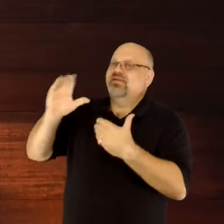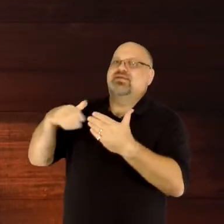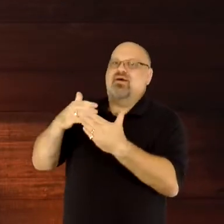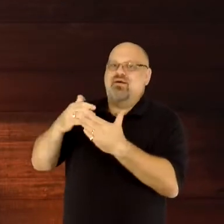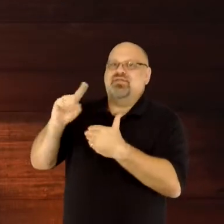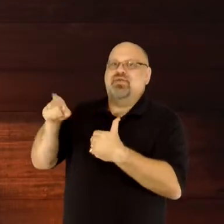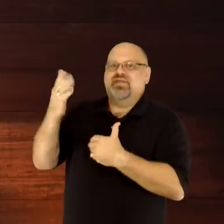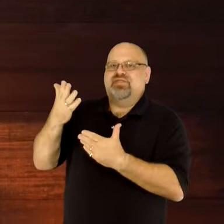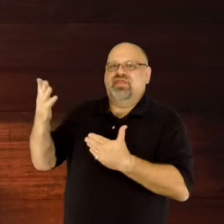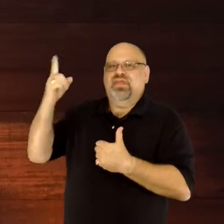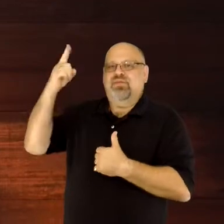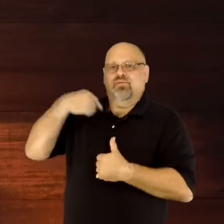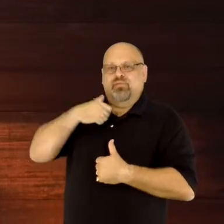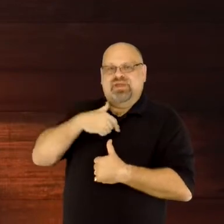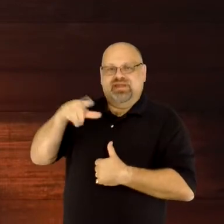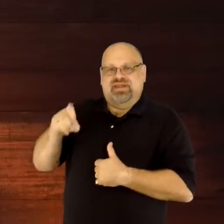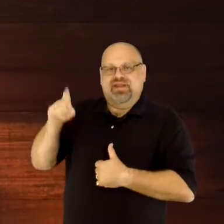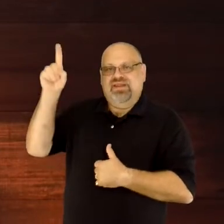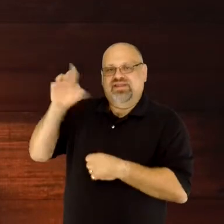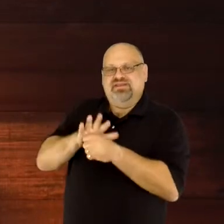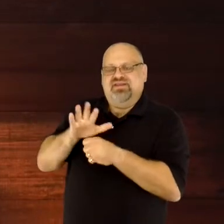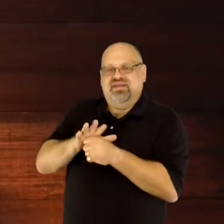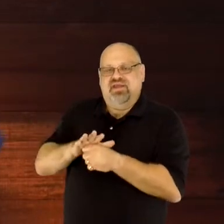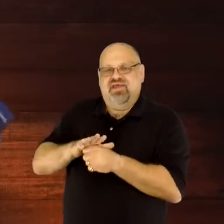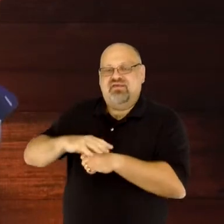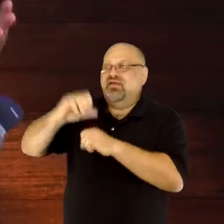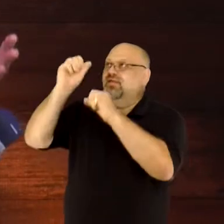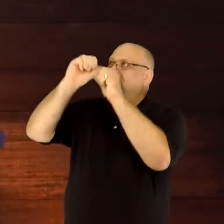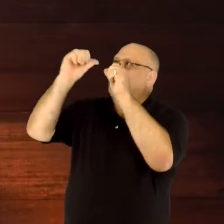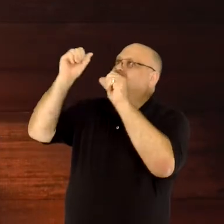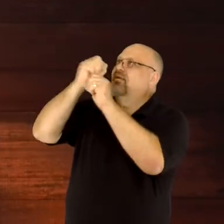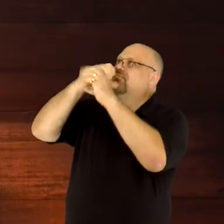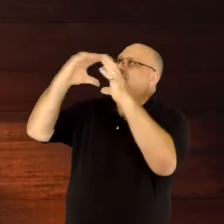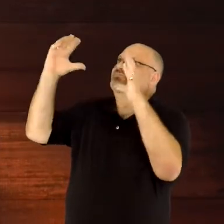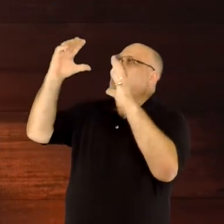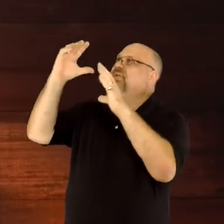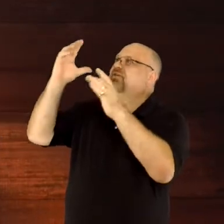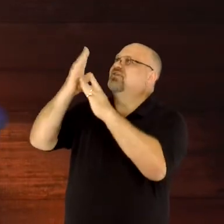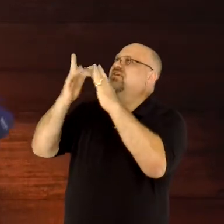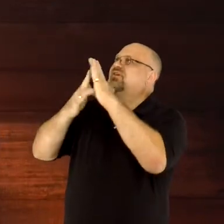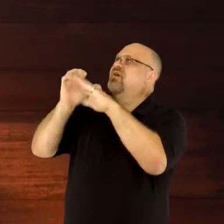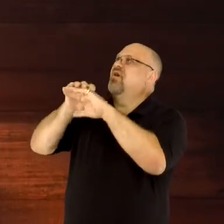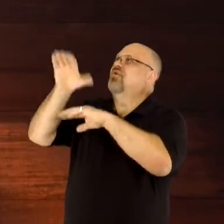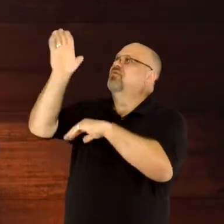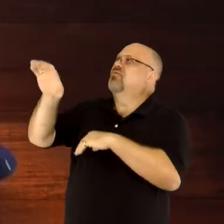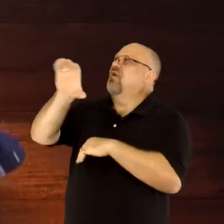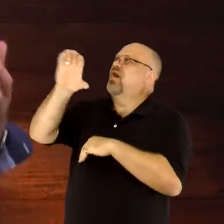The image of Jesus on the cross is commonly known as the crucifix. Now, in our church, we tend to show